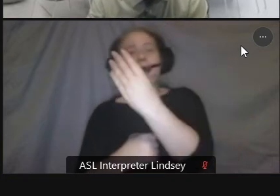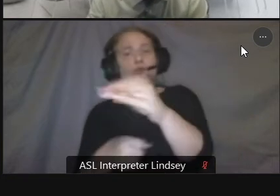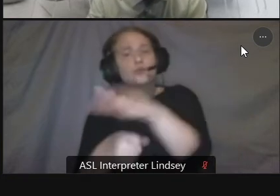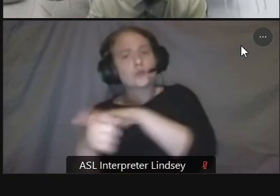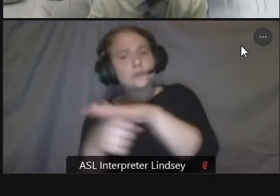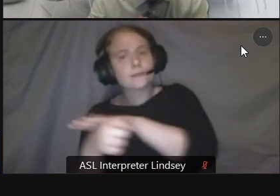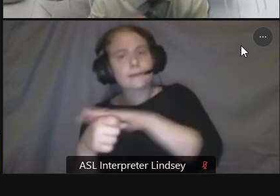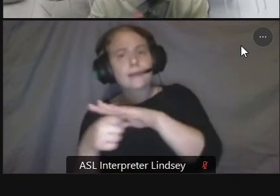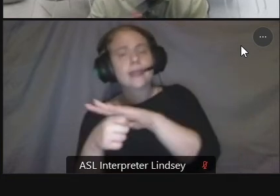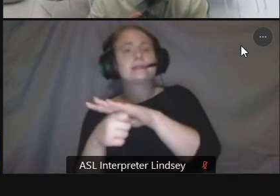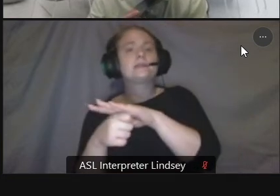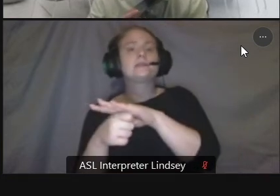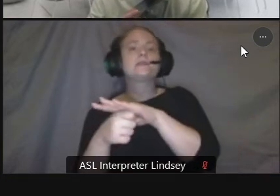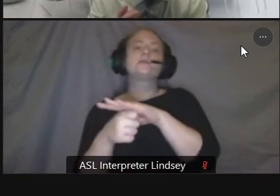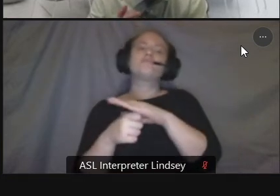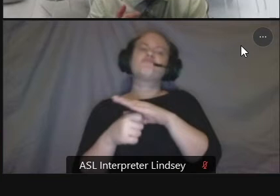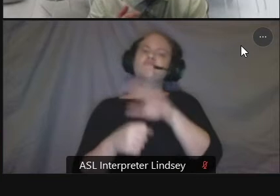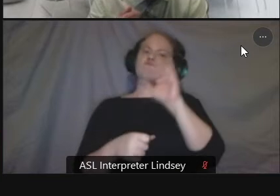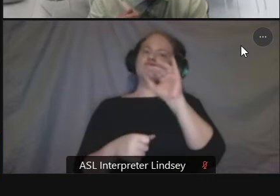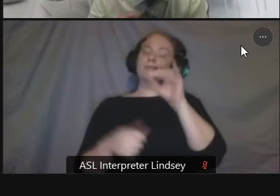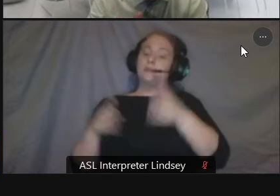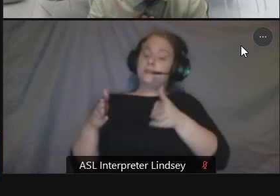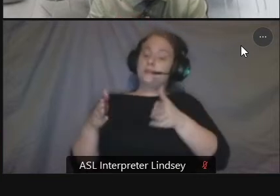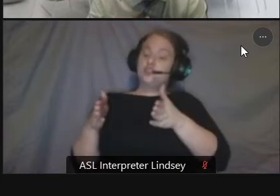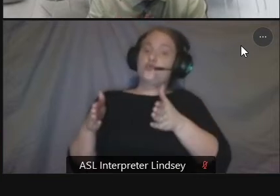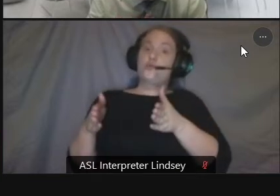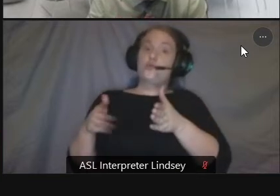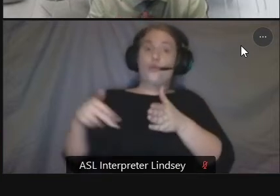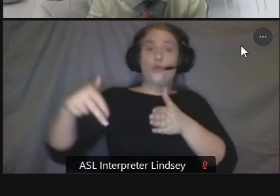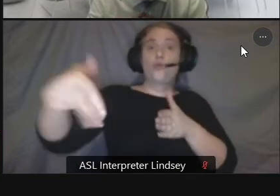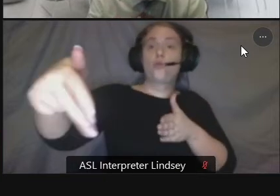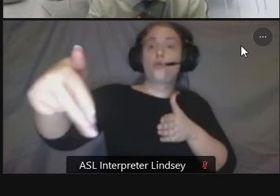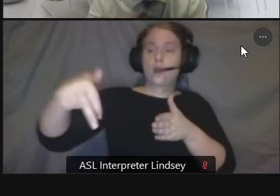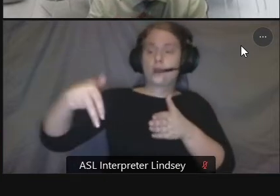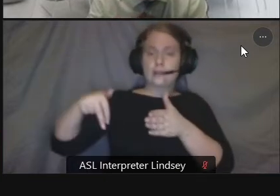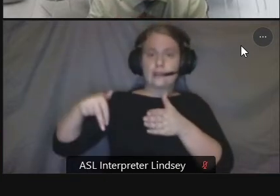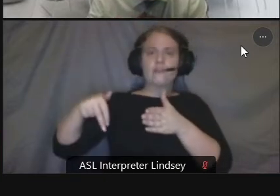within the sidewalk and public right-of-way as well as a capital bike share station available